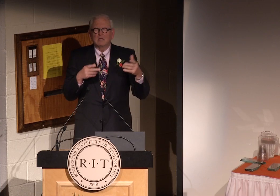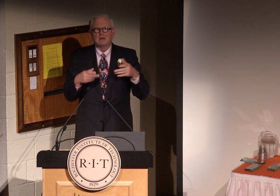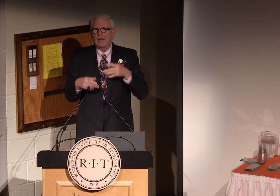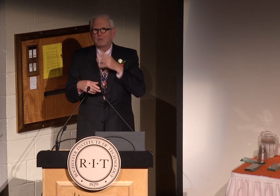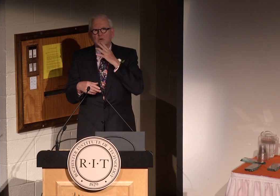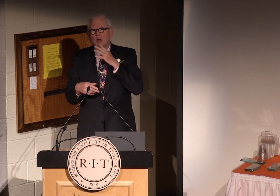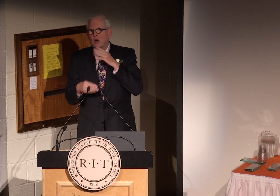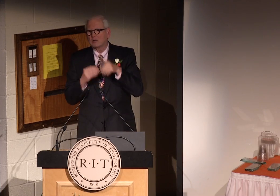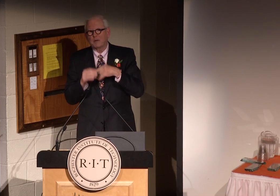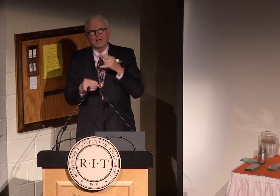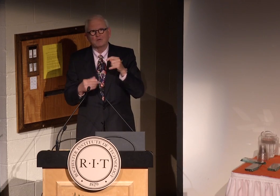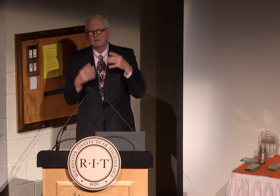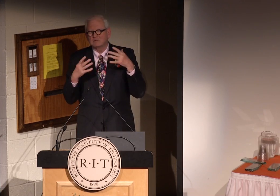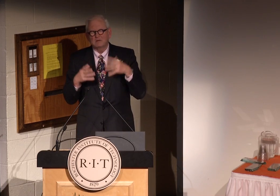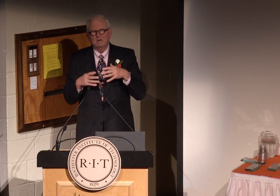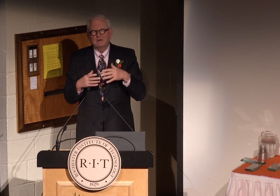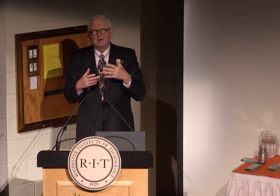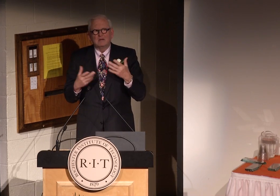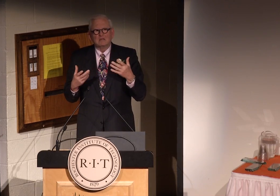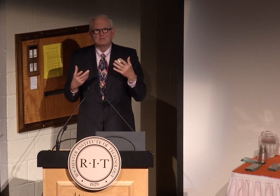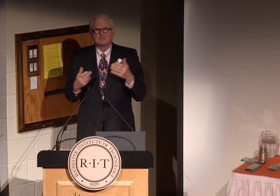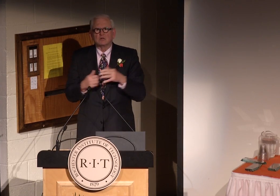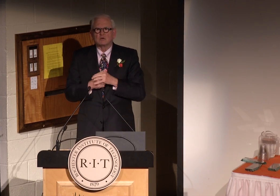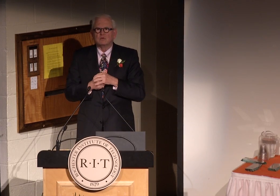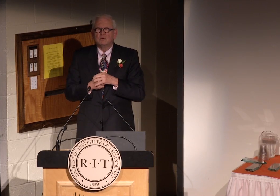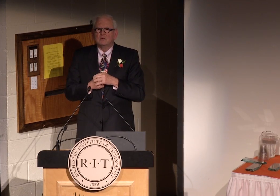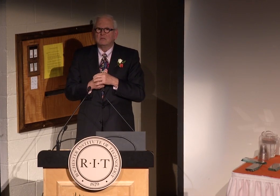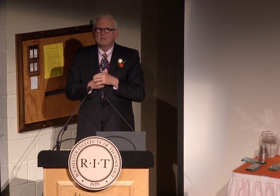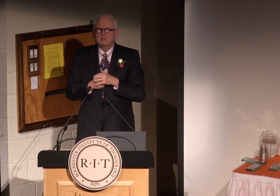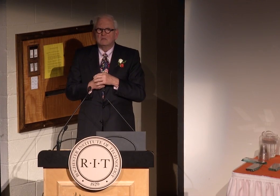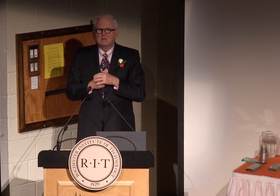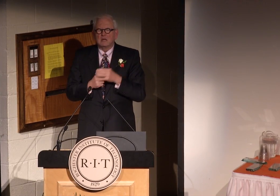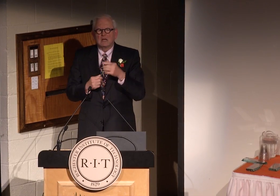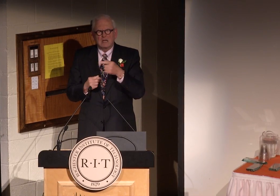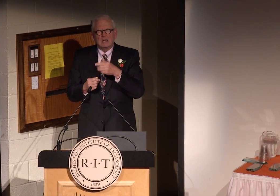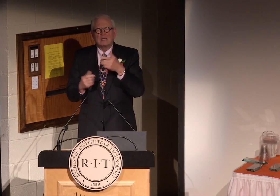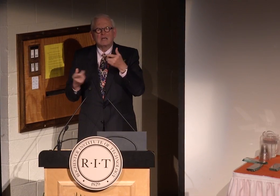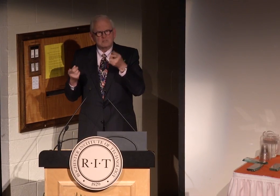the World's Fair, and I would talk about it again and again,